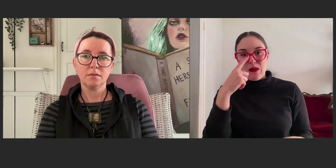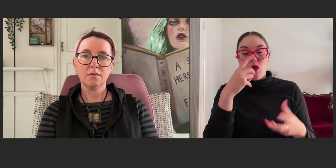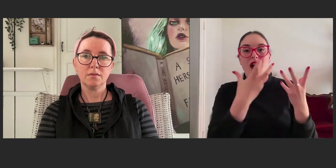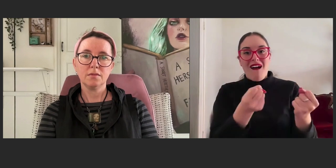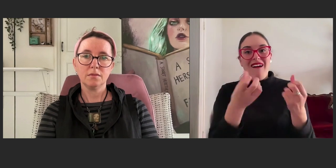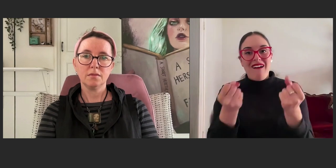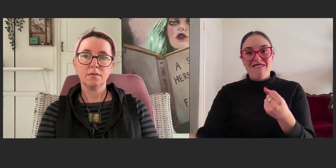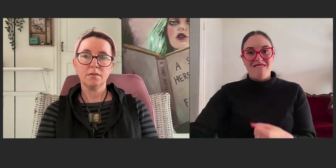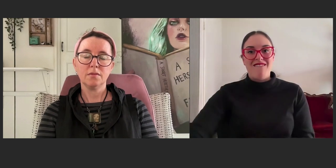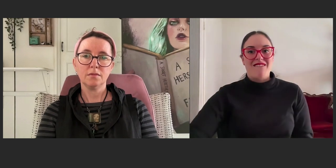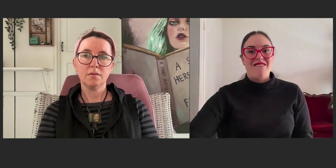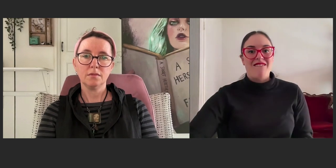But yeah.